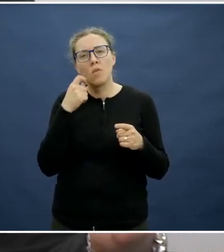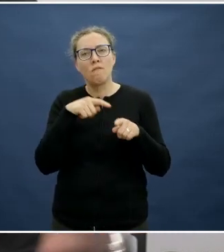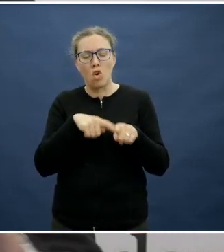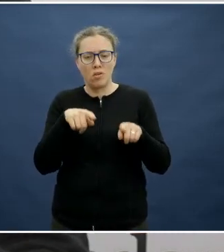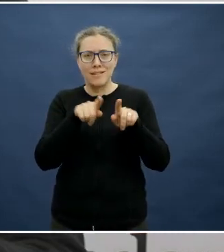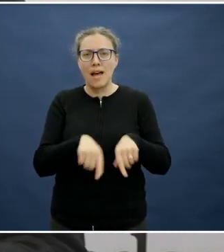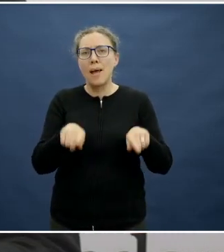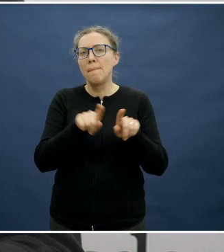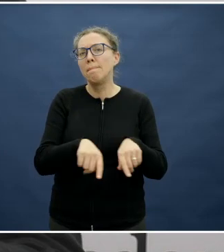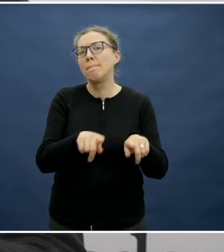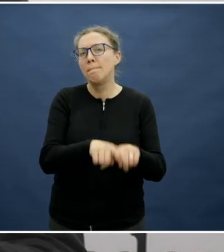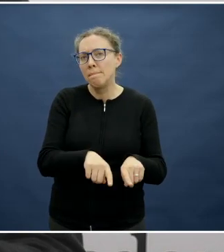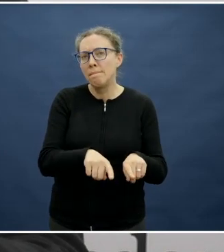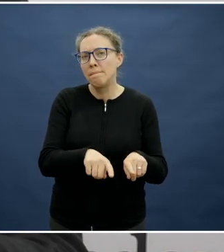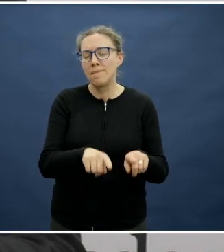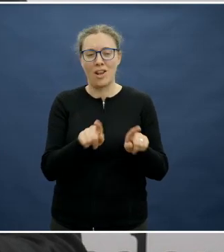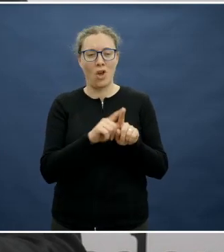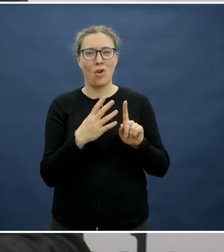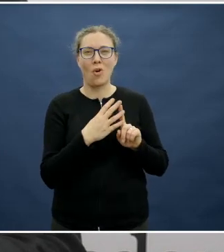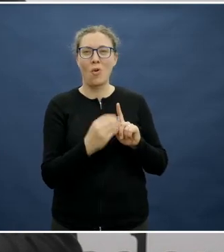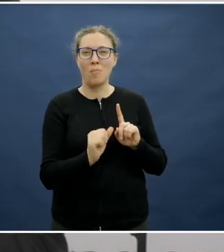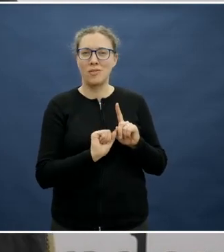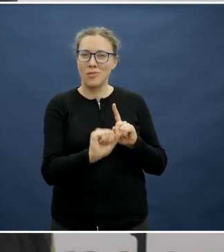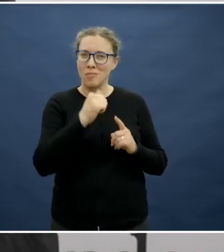So it ends up replicating old behaviour more than anything, and you will end up learning